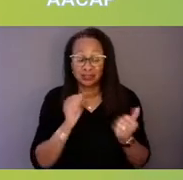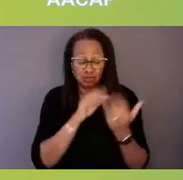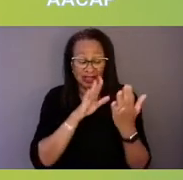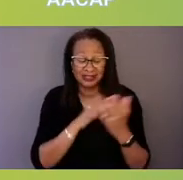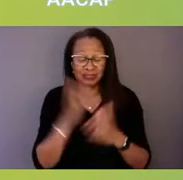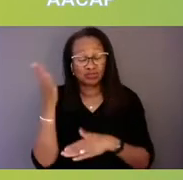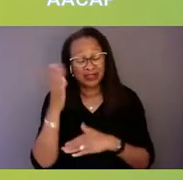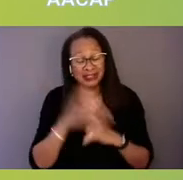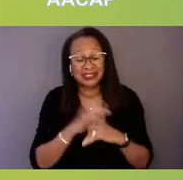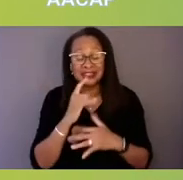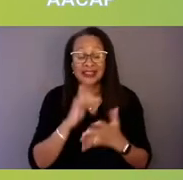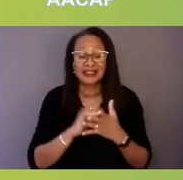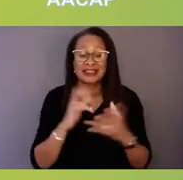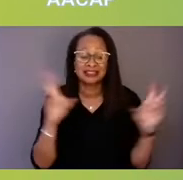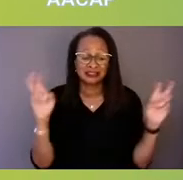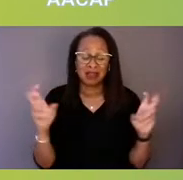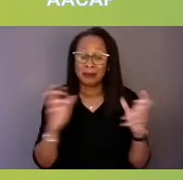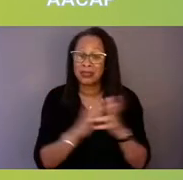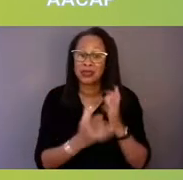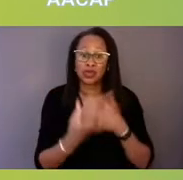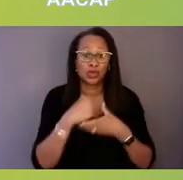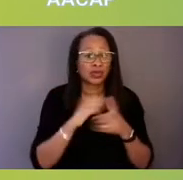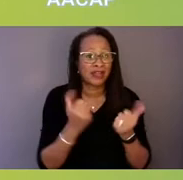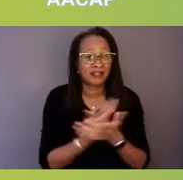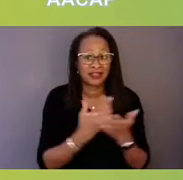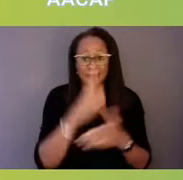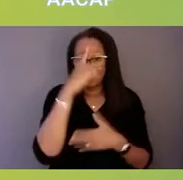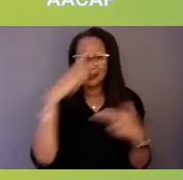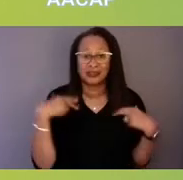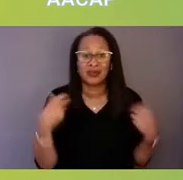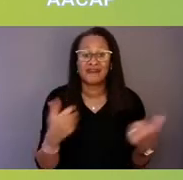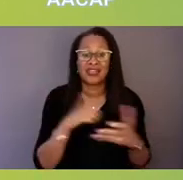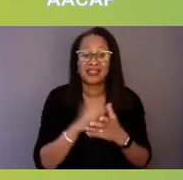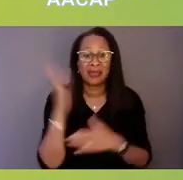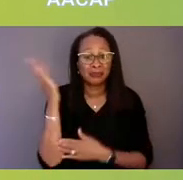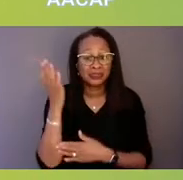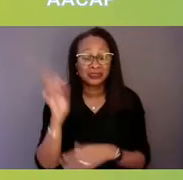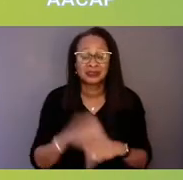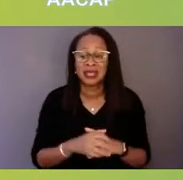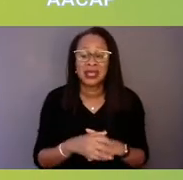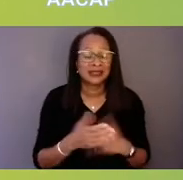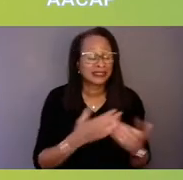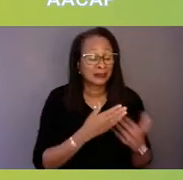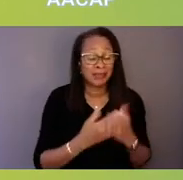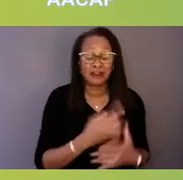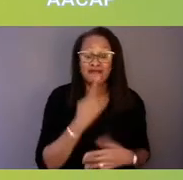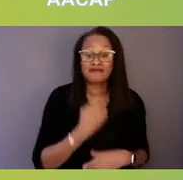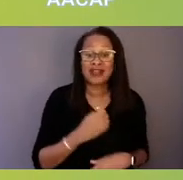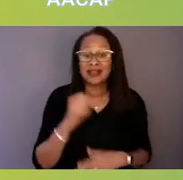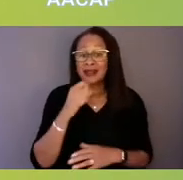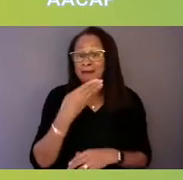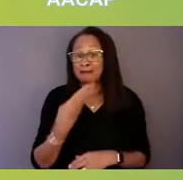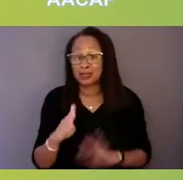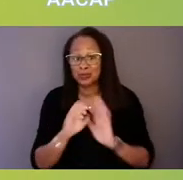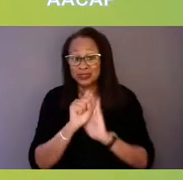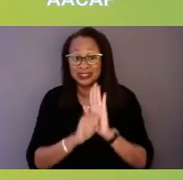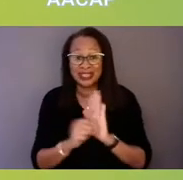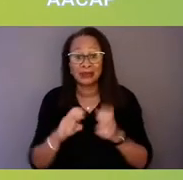This isn't a red state or a blue state issue, we are all feeling the challenges associated with mental health,